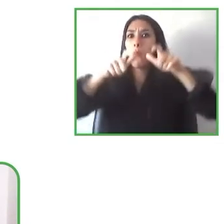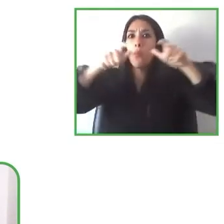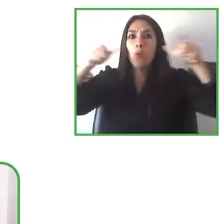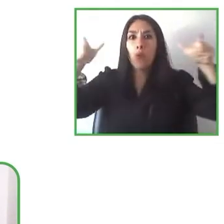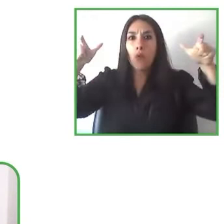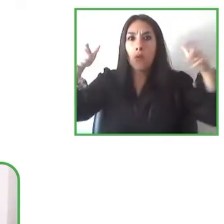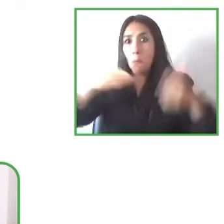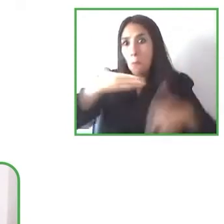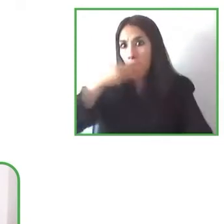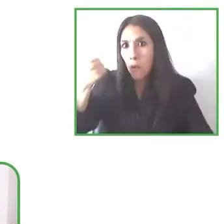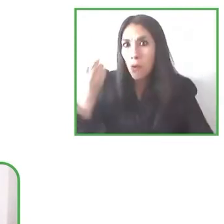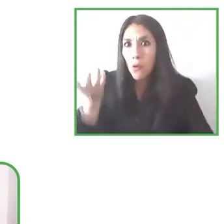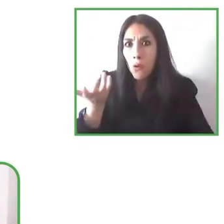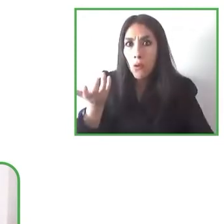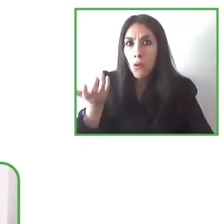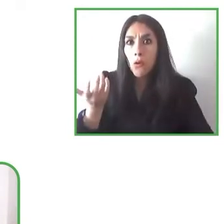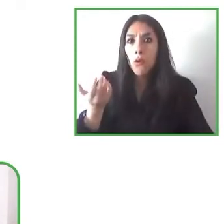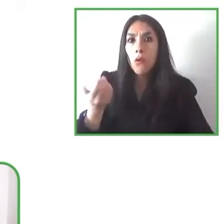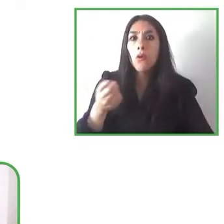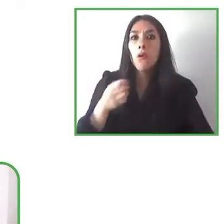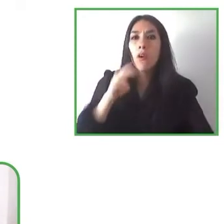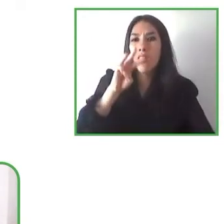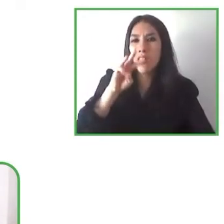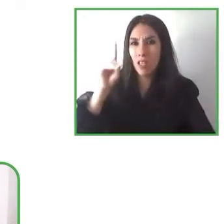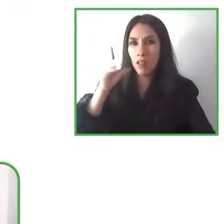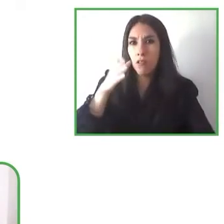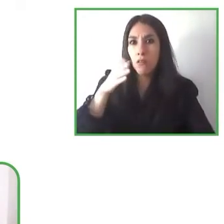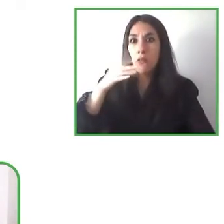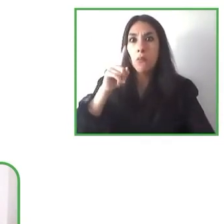user experience and if so, do you think this would be